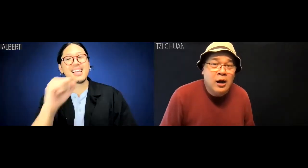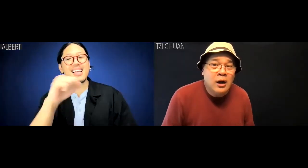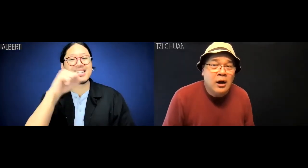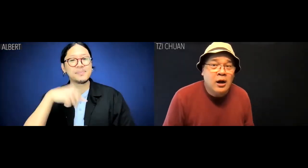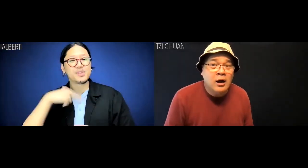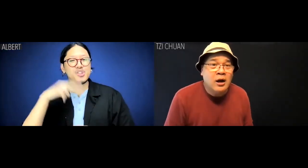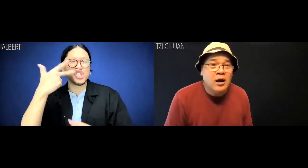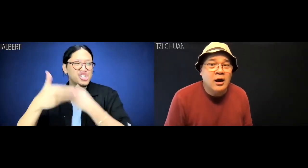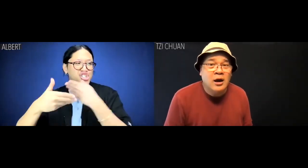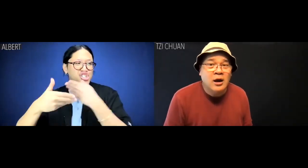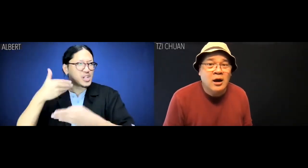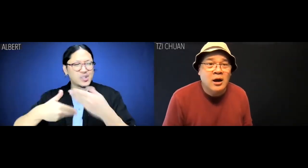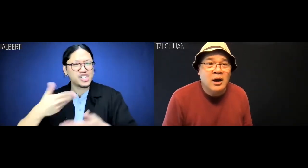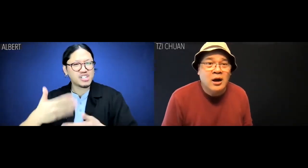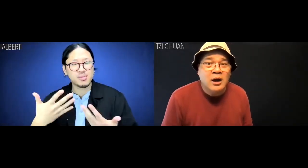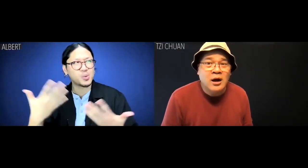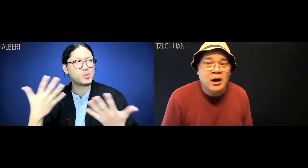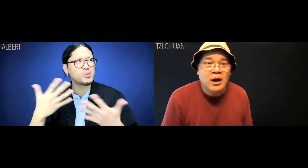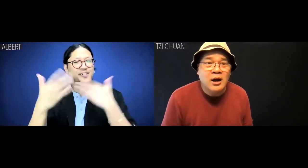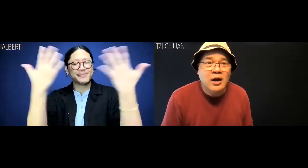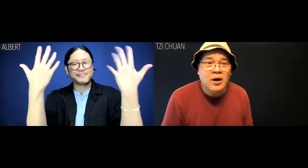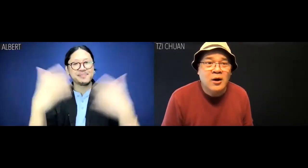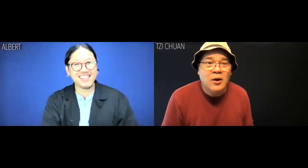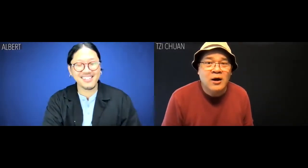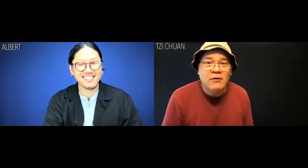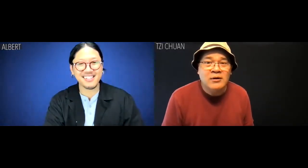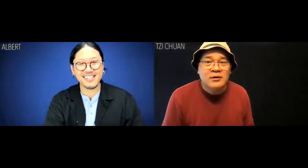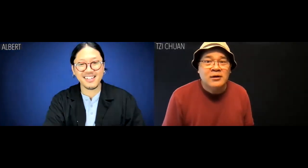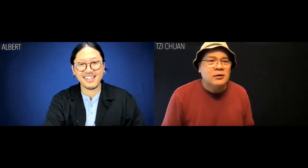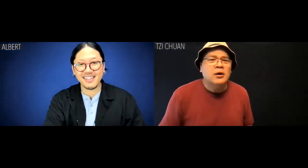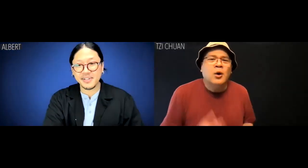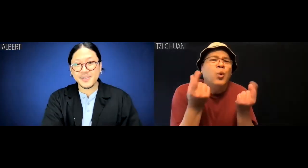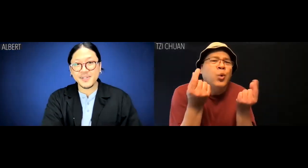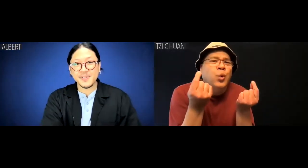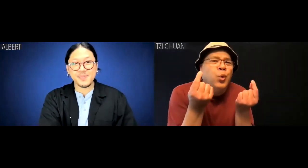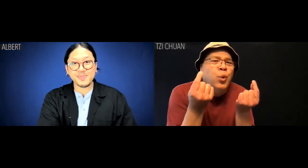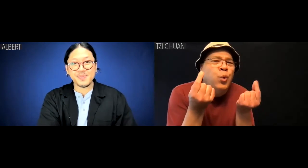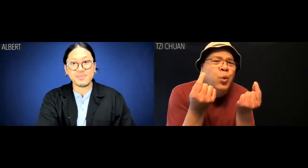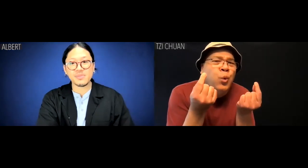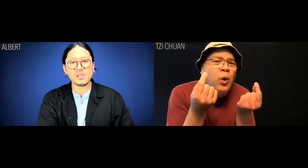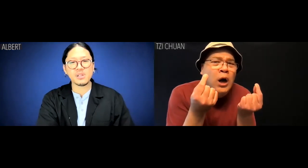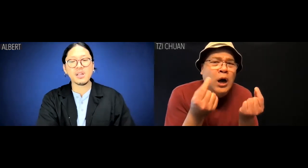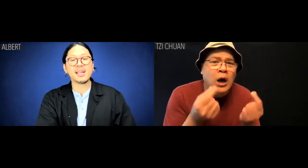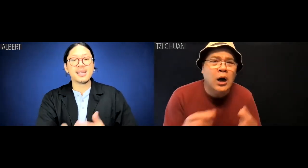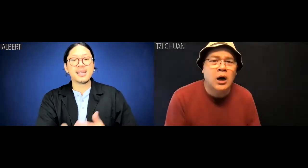Albert: Yeah, I'm third generation or whatever. Tzi Chuan: What do you do?